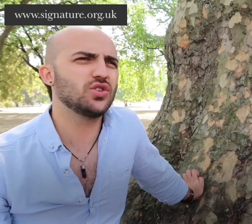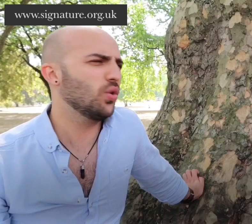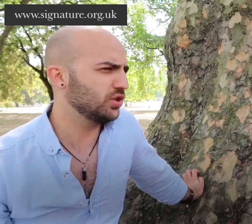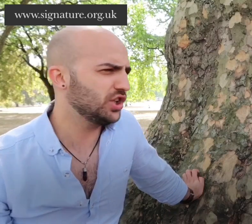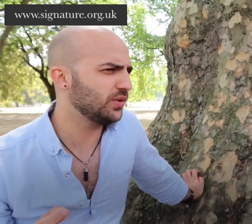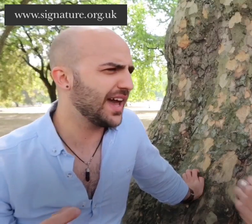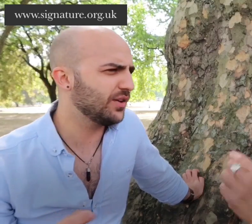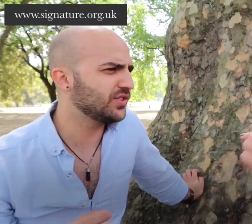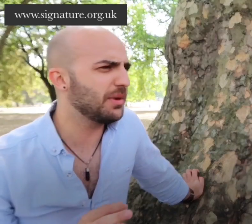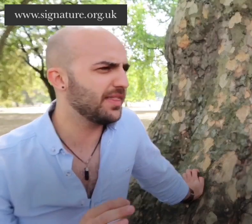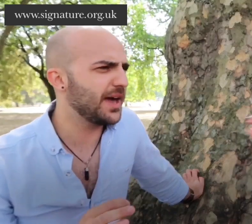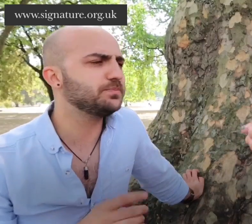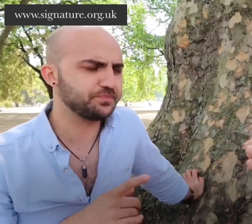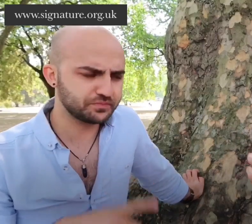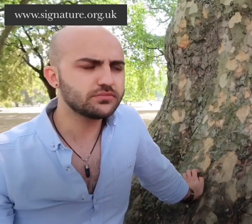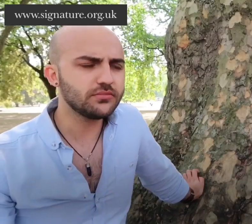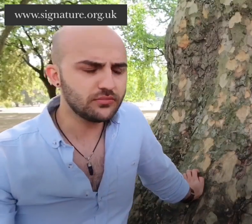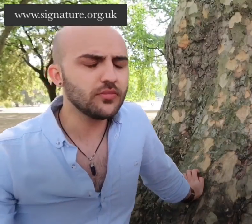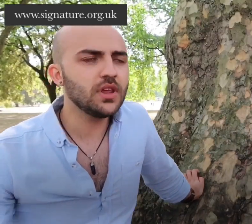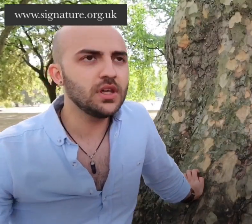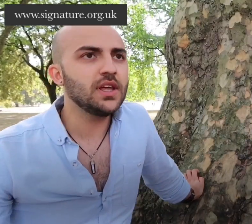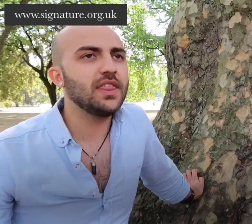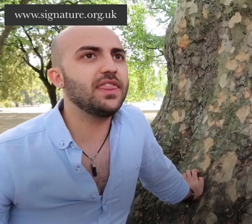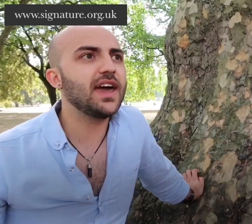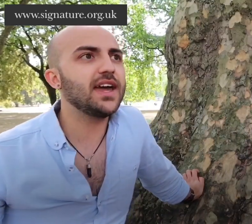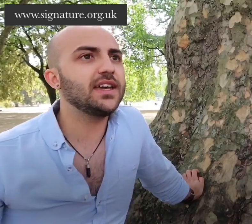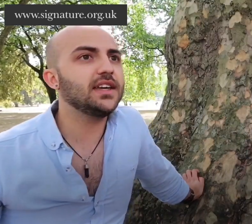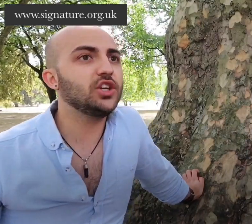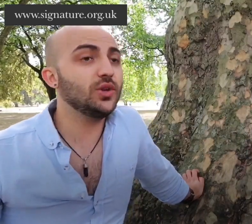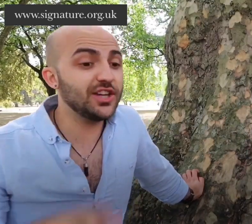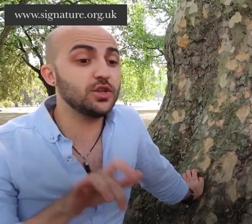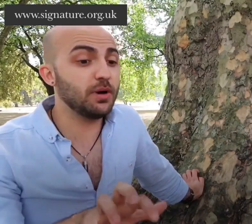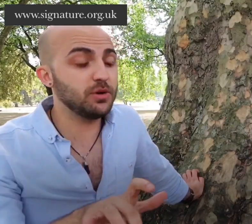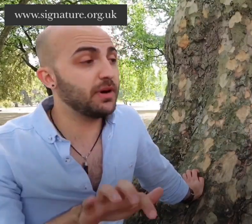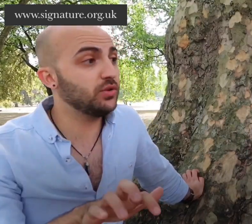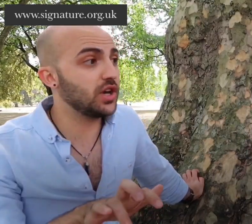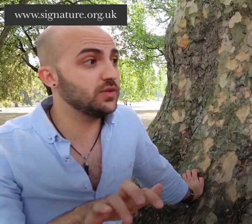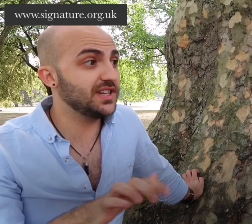I'll put it at the bottom of the screen. You literally pop your postcode in